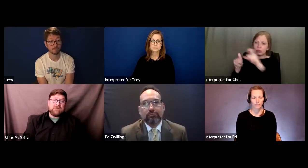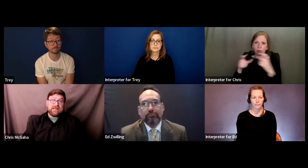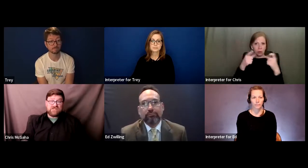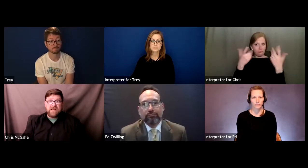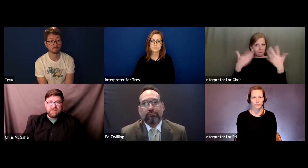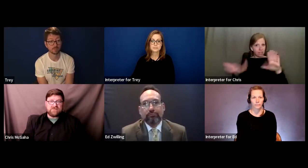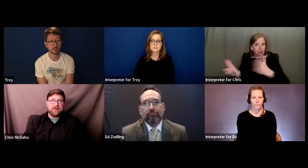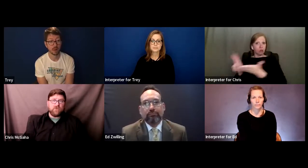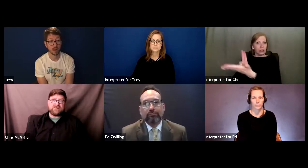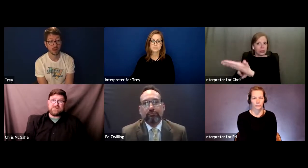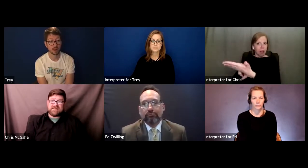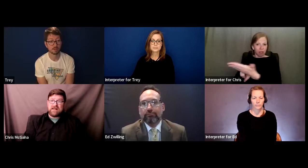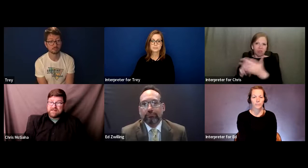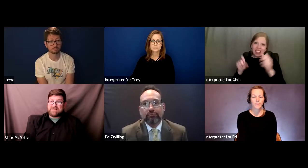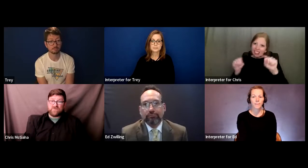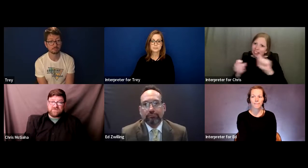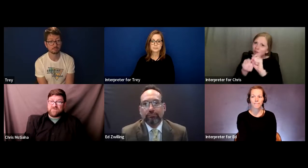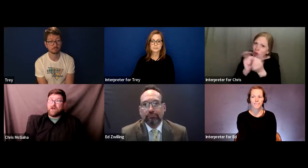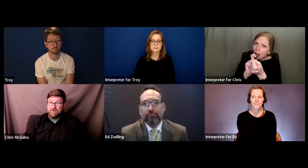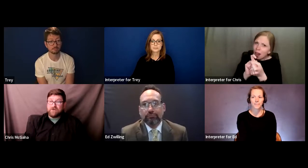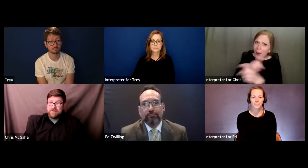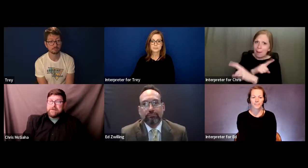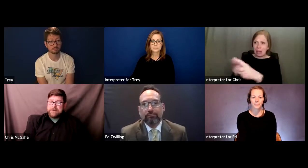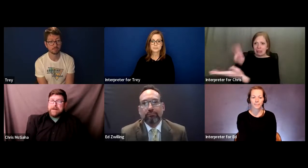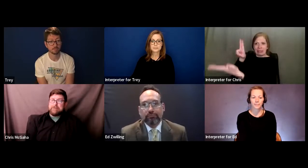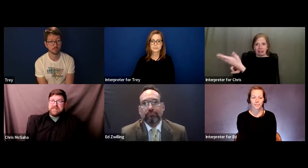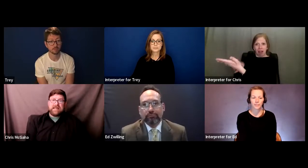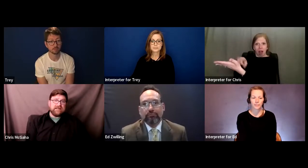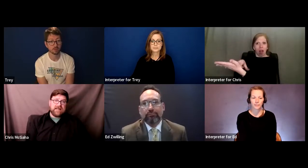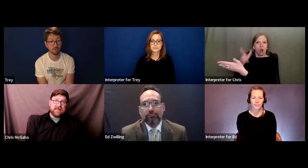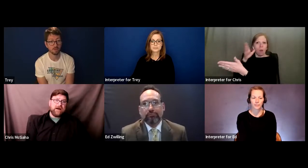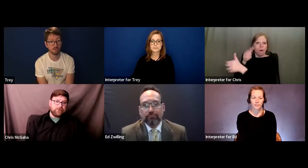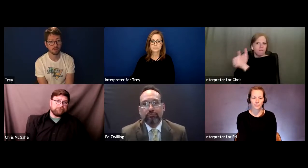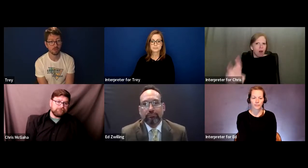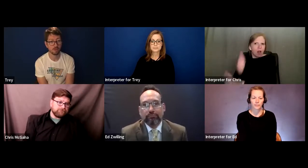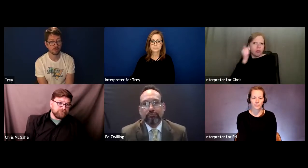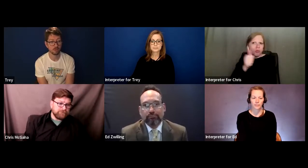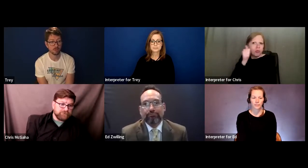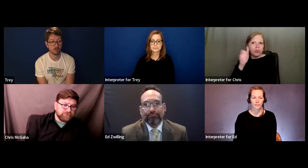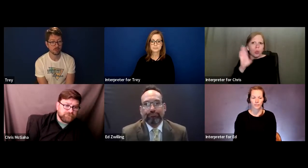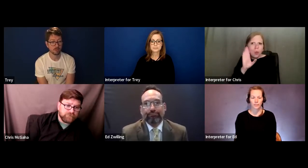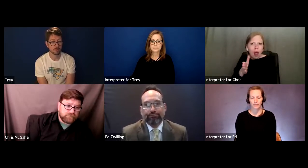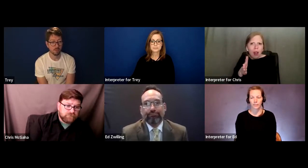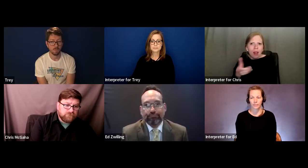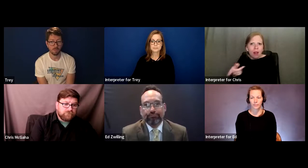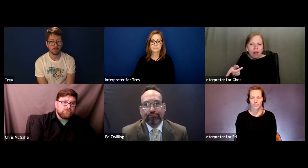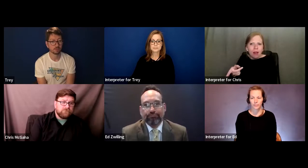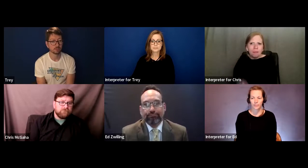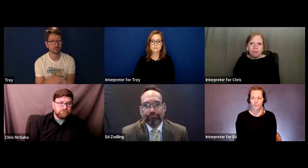can be changed but once it's signed, that's what's followed day in and day out out.